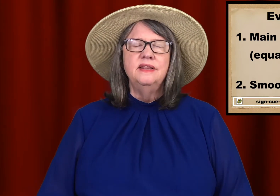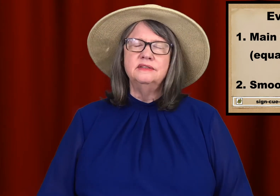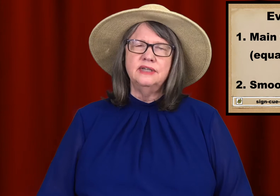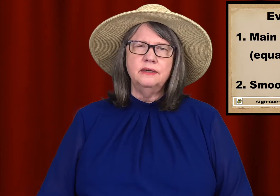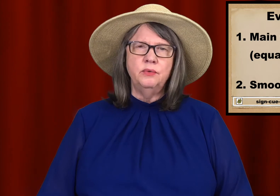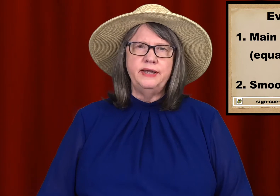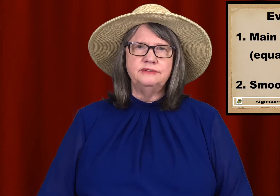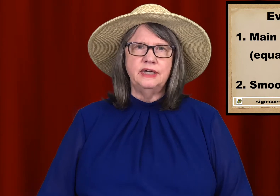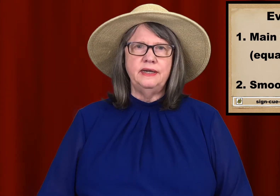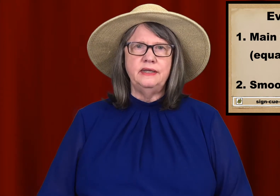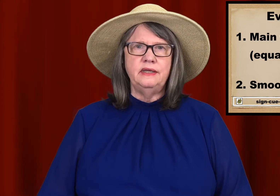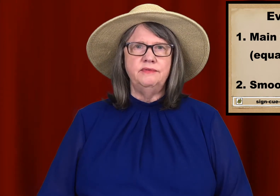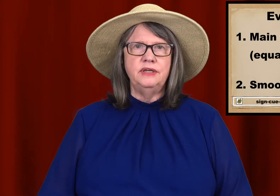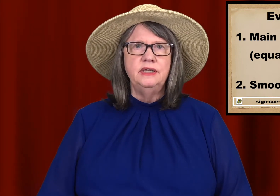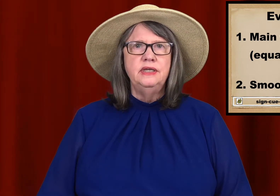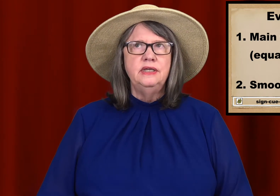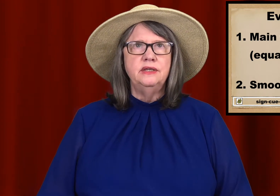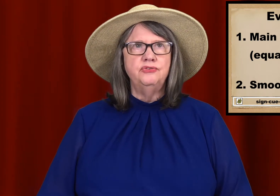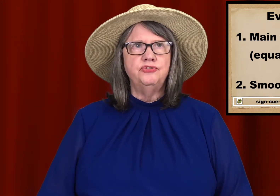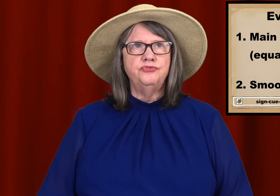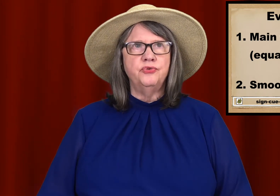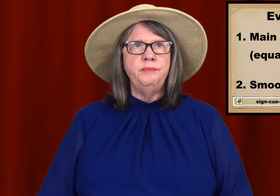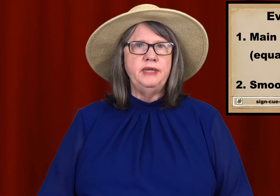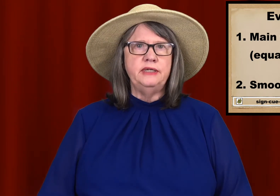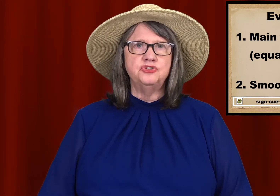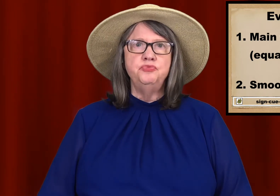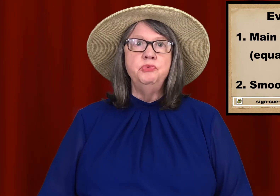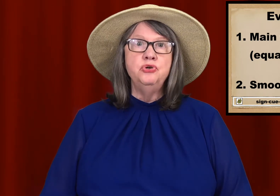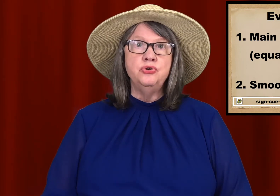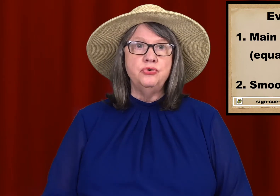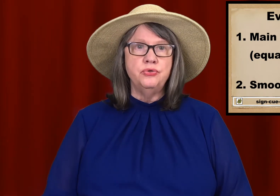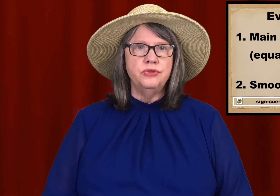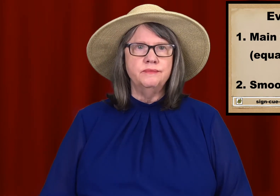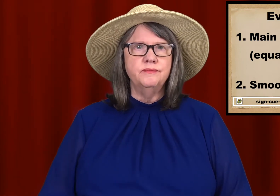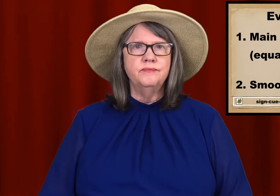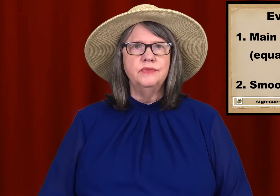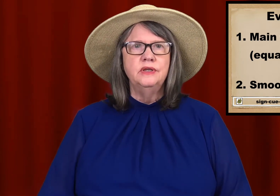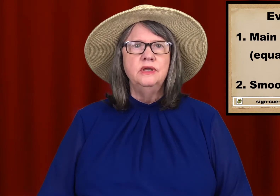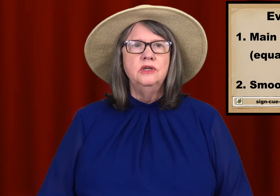The second way of signing EVEN is for the meaning smooth.